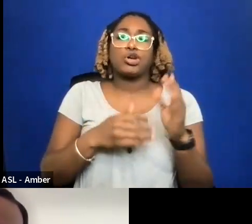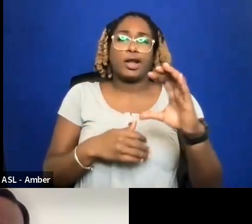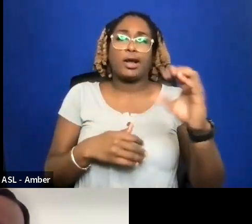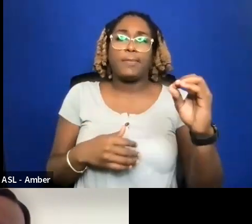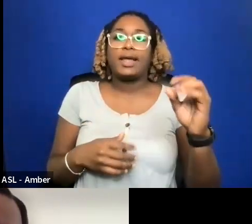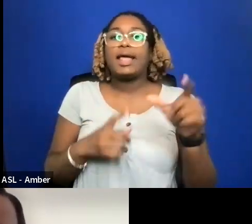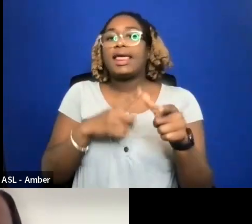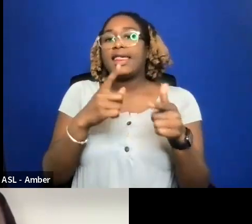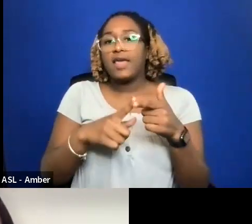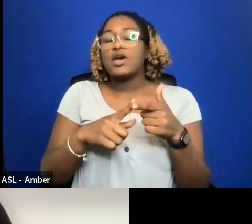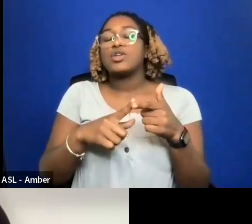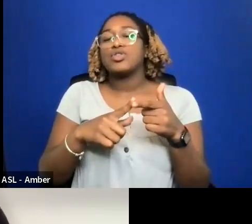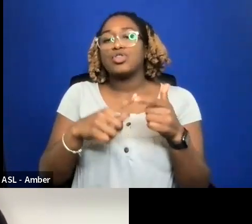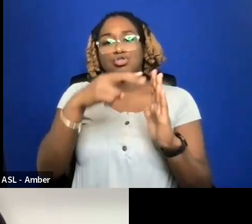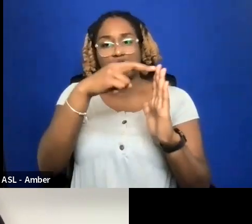MAKES SENSE.